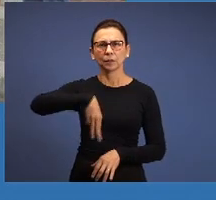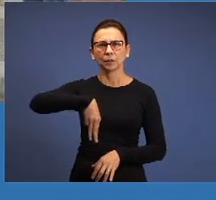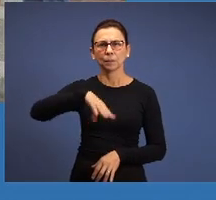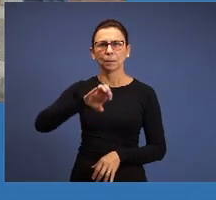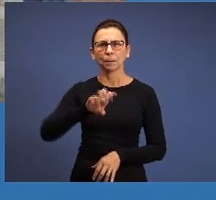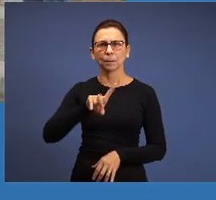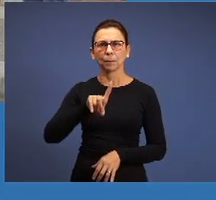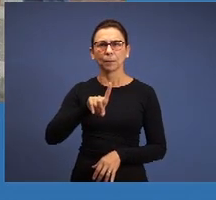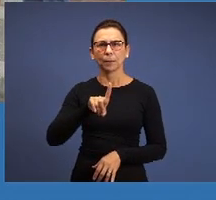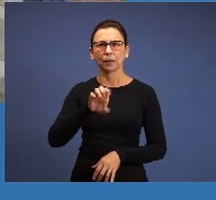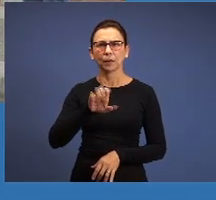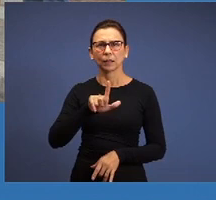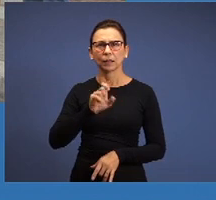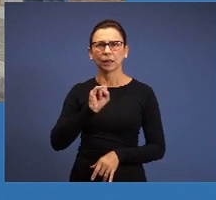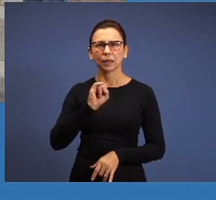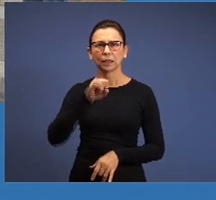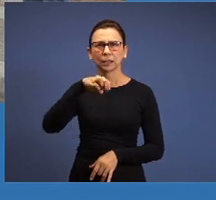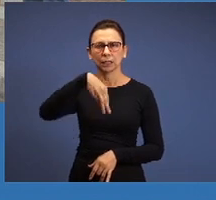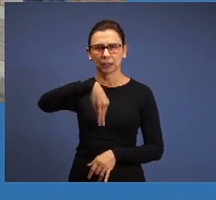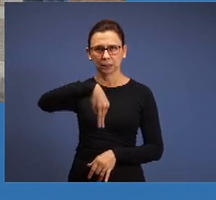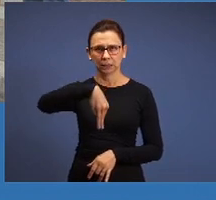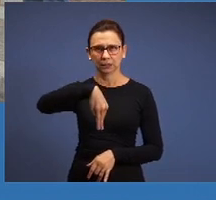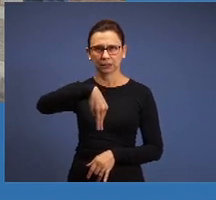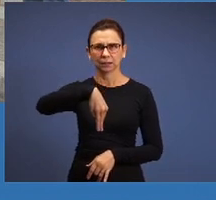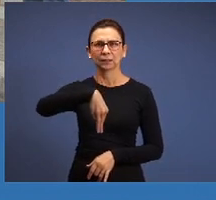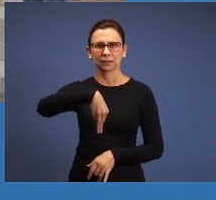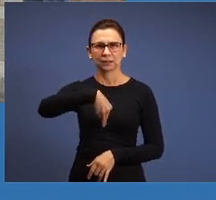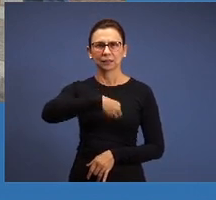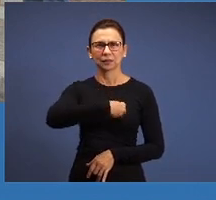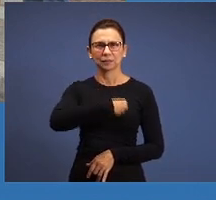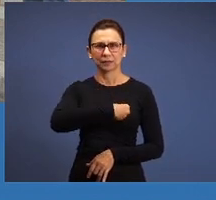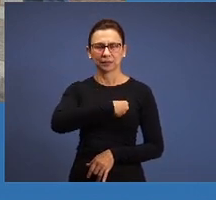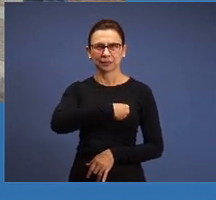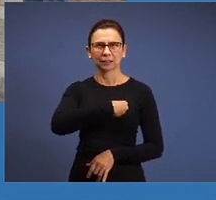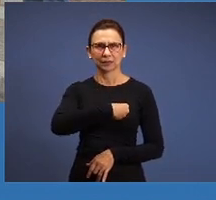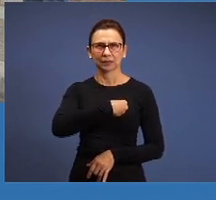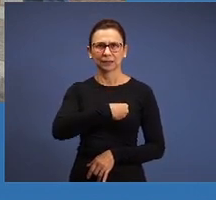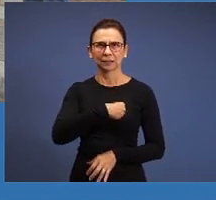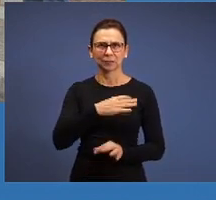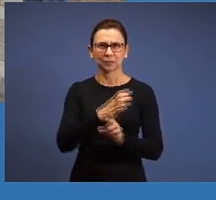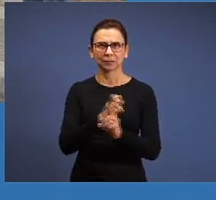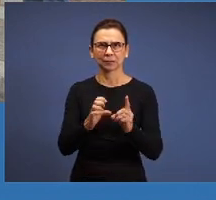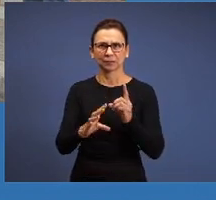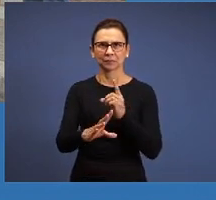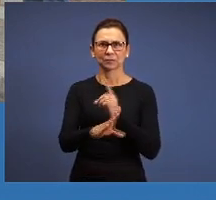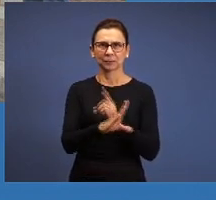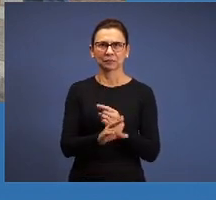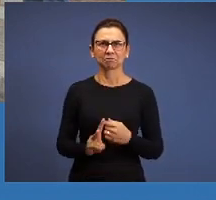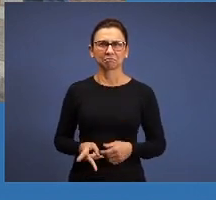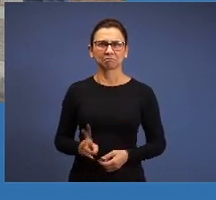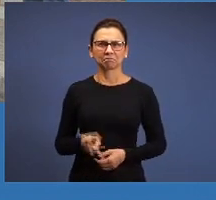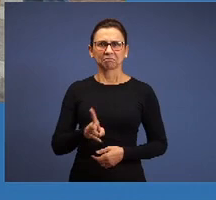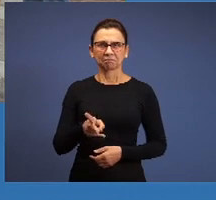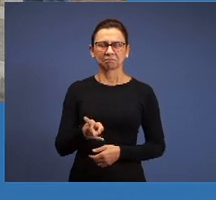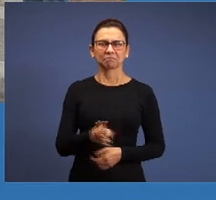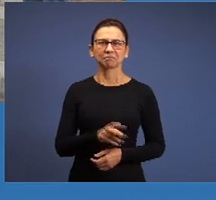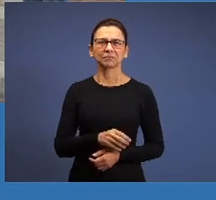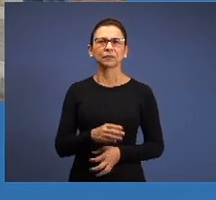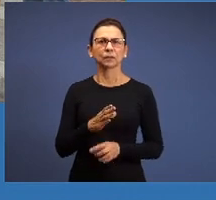on Sunday School and participate actively of Sunday School and the brethren are having evangelistic services